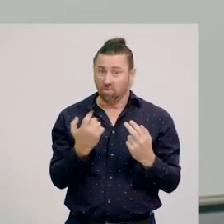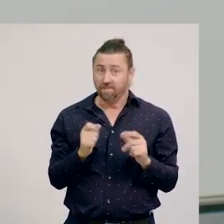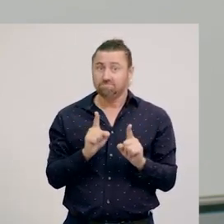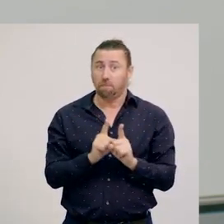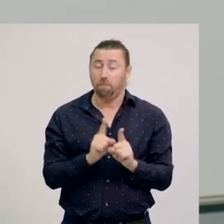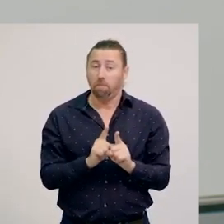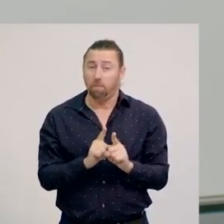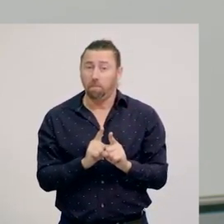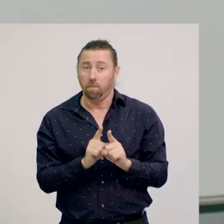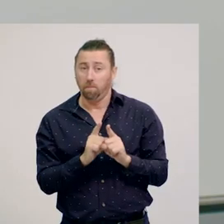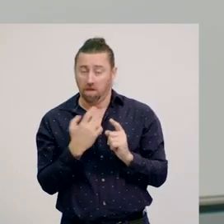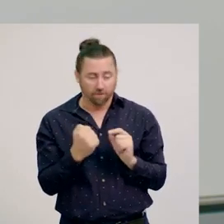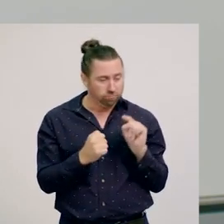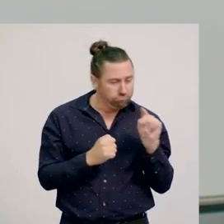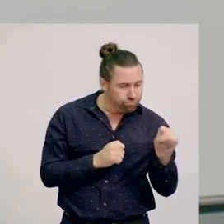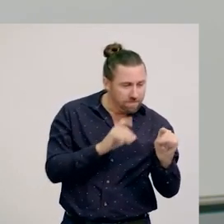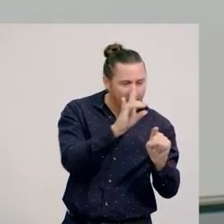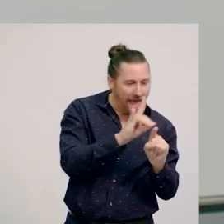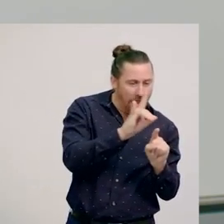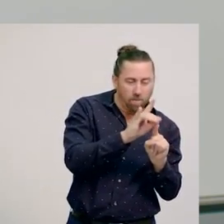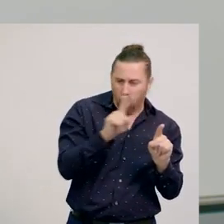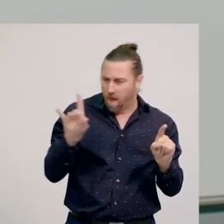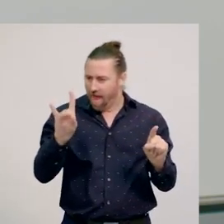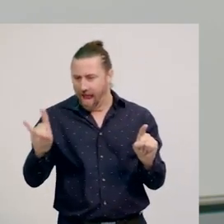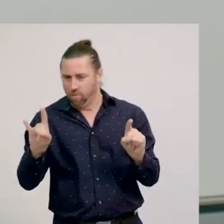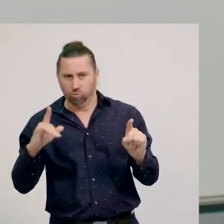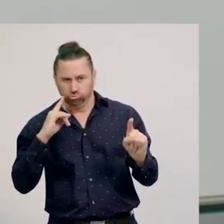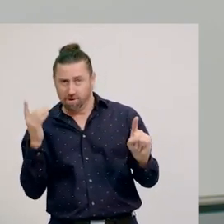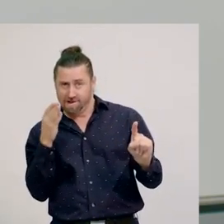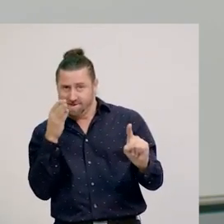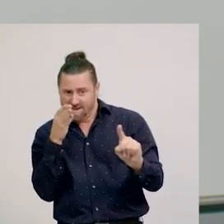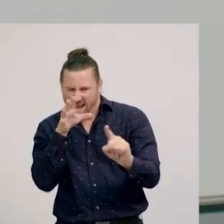It is an interaction between animals who are both trying to get the same resources,